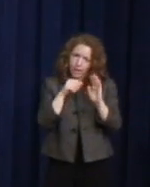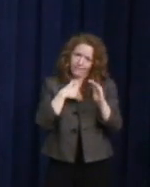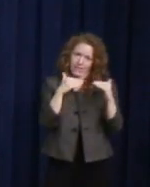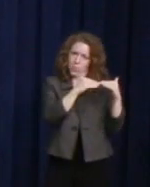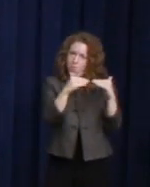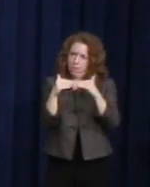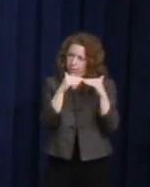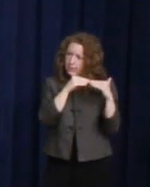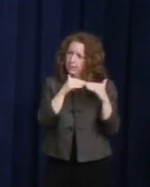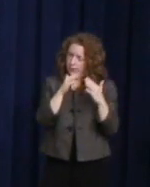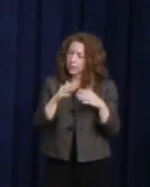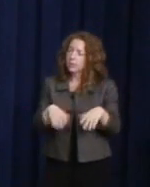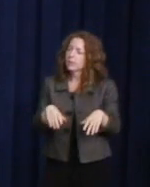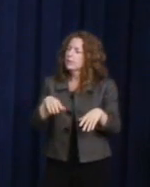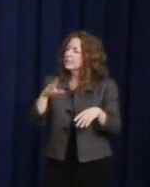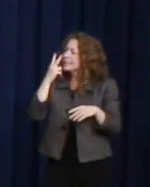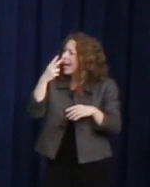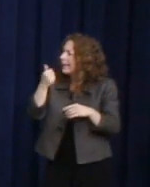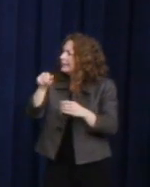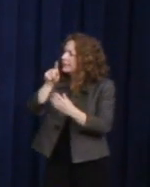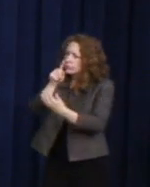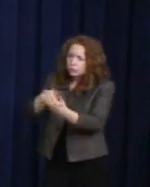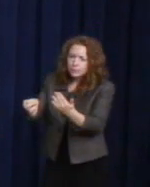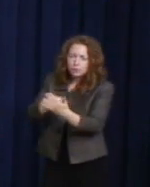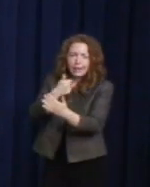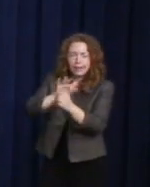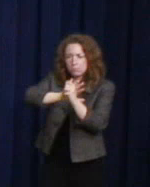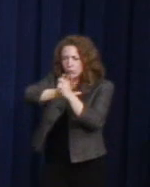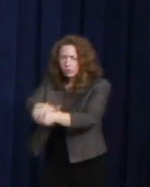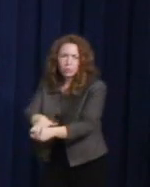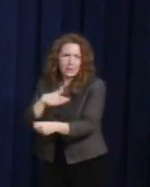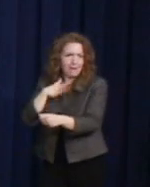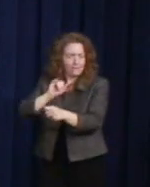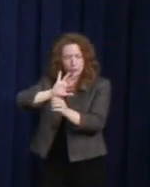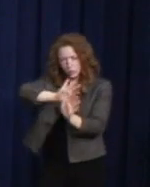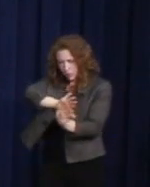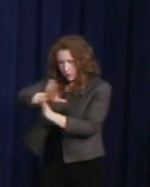oppression wherever it exists in the world. And as far as Don't Ask Don't Tell, we have